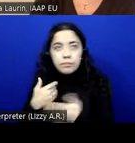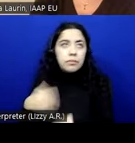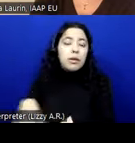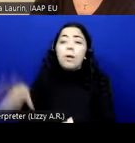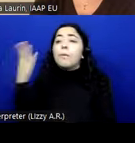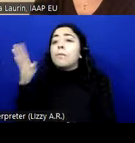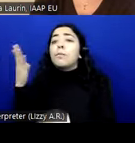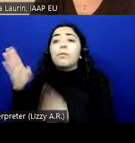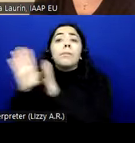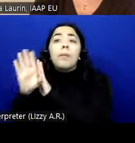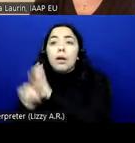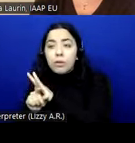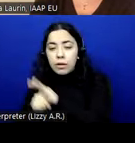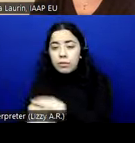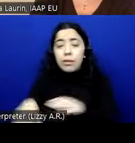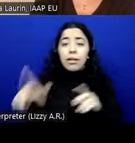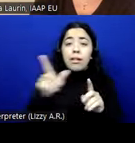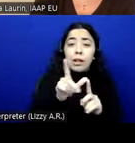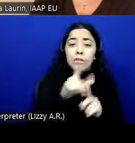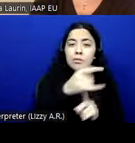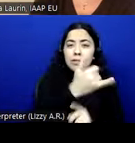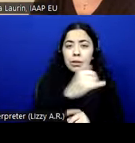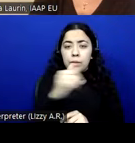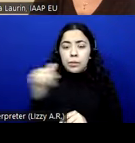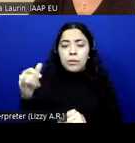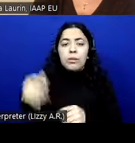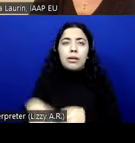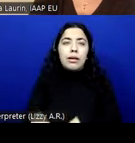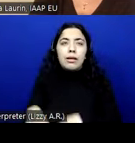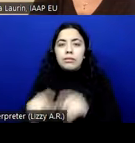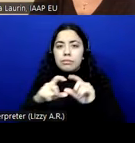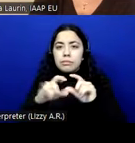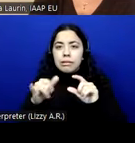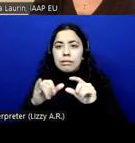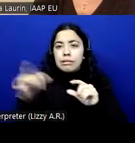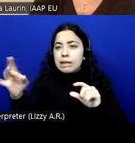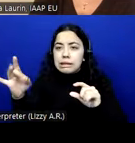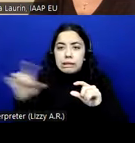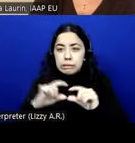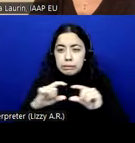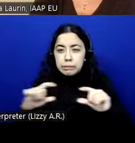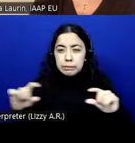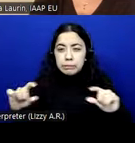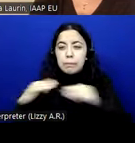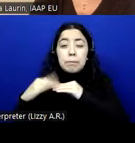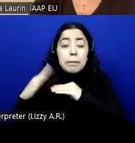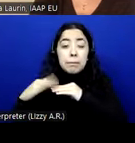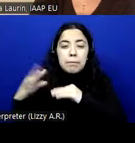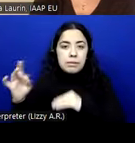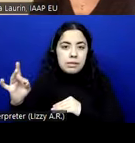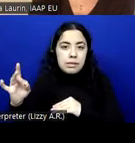yellow letters and 18 point size or something like that as a minimum point size. Suddenly if the user